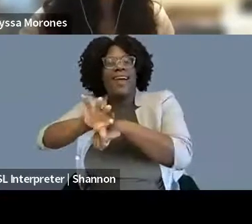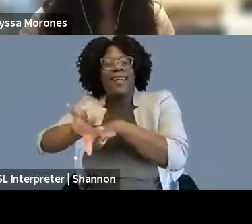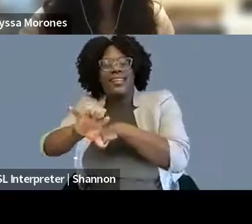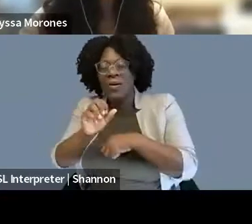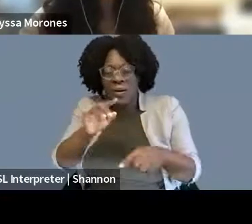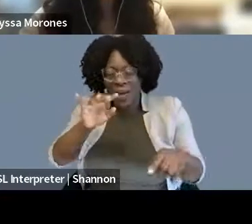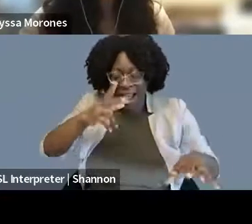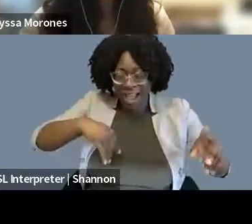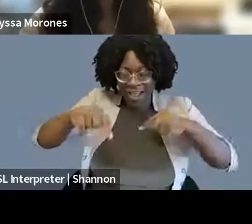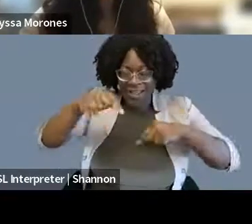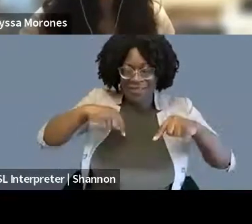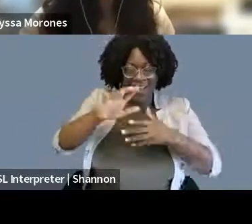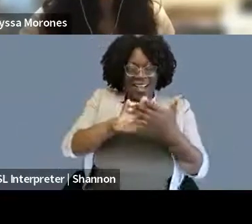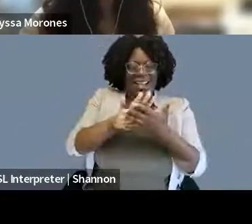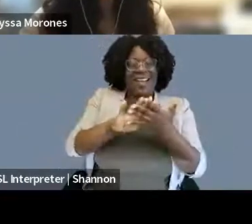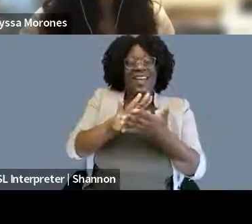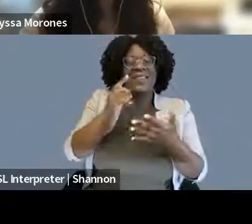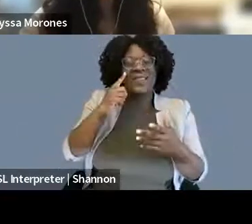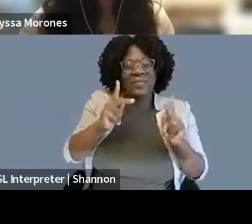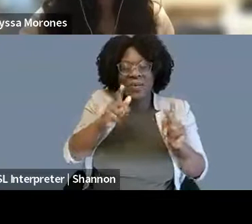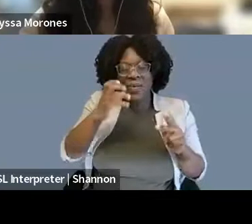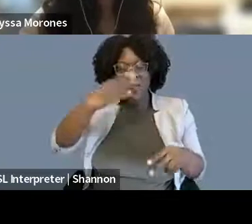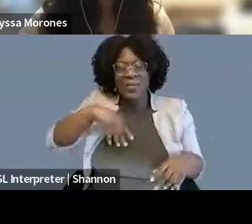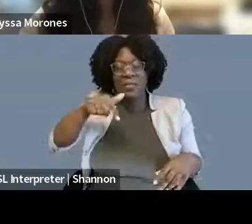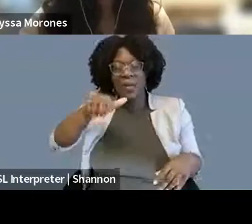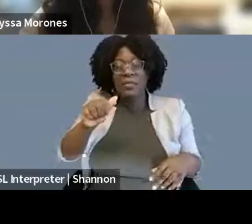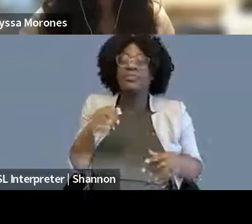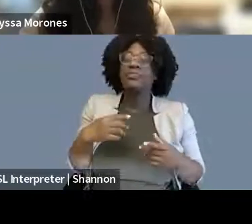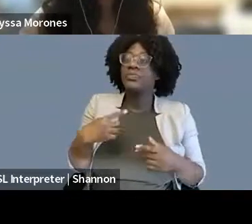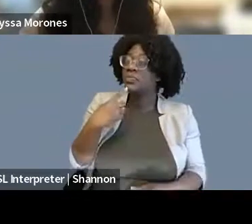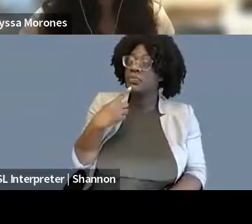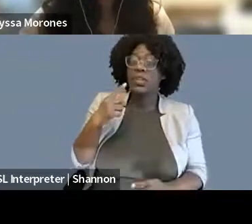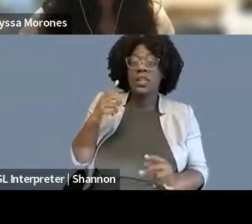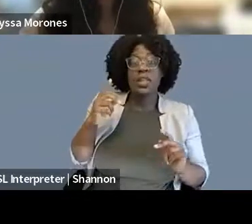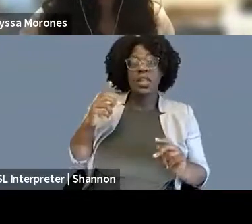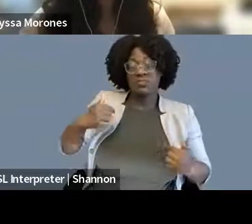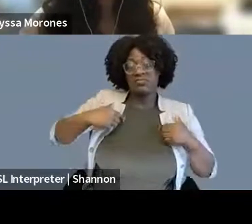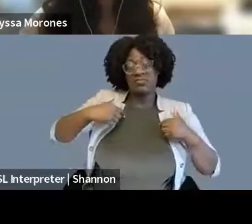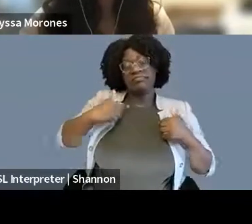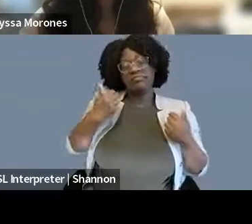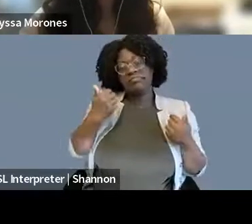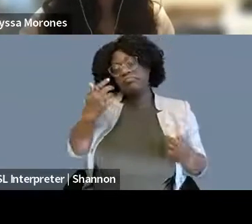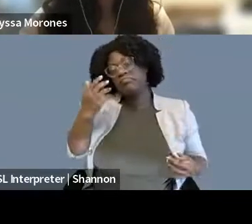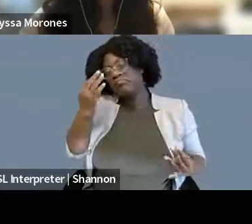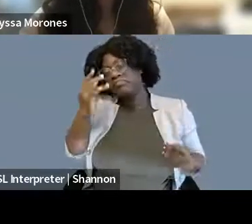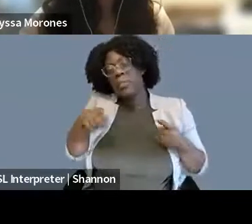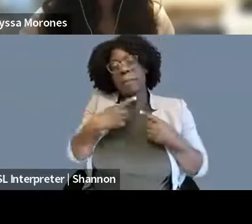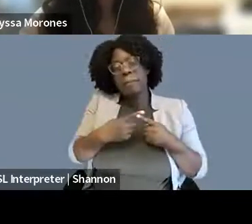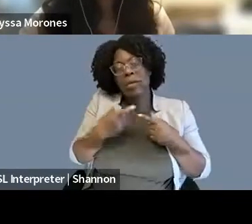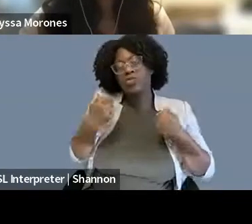who are not reading the Q&A. As someone who has considered a position at NPR, can those of you with experience there talk about how that went for you and what that was like?